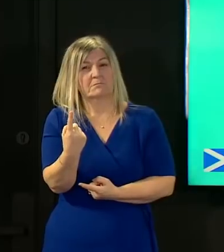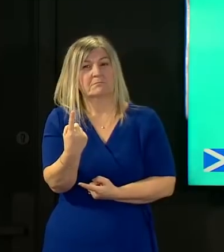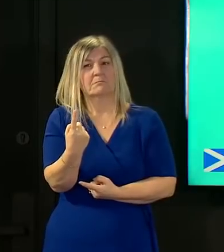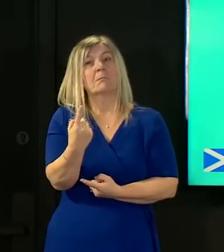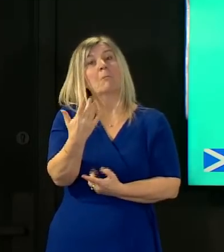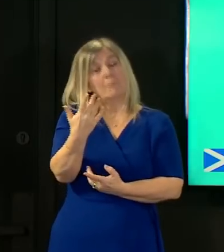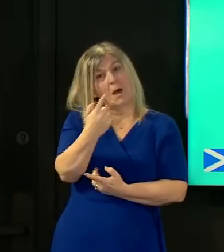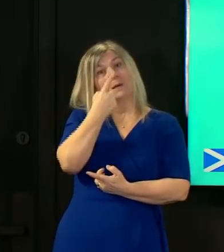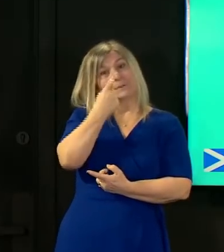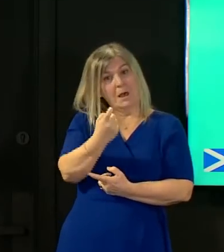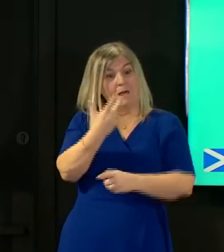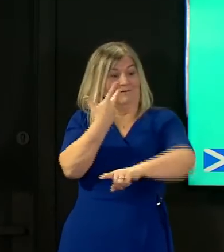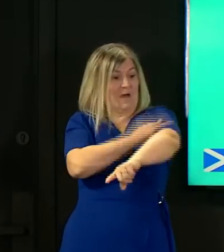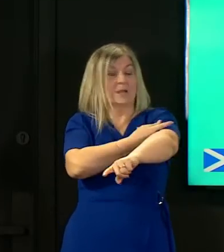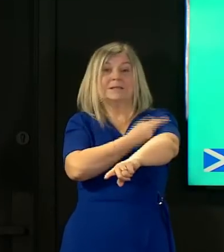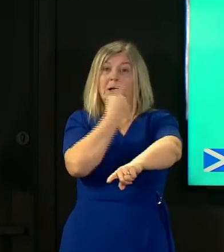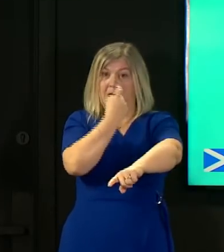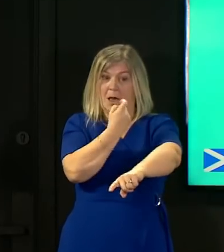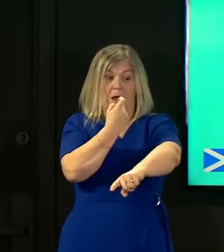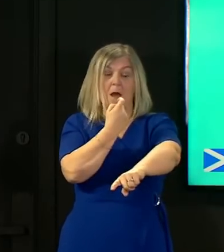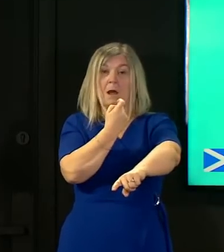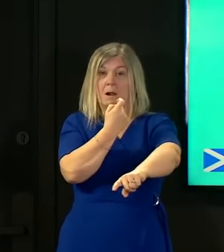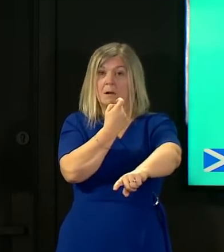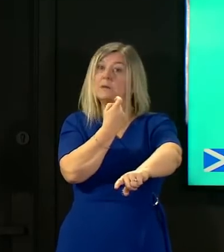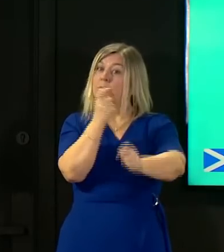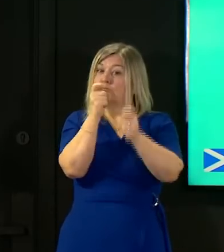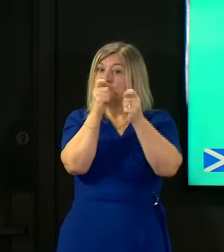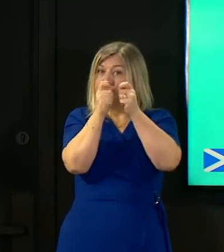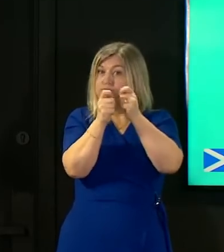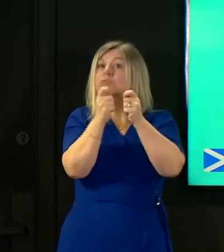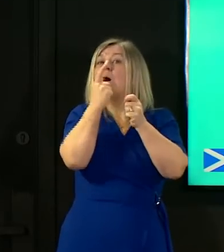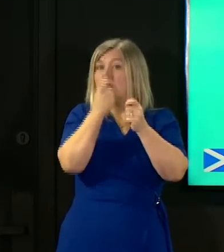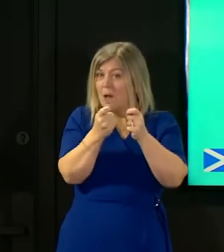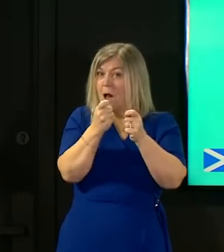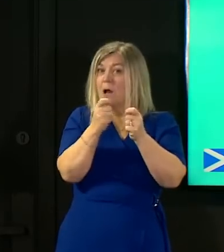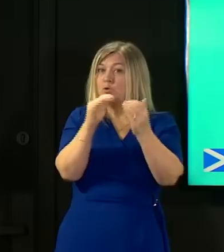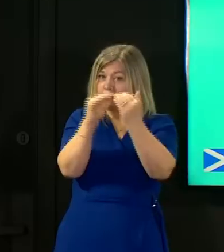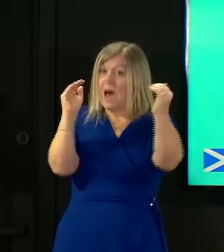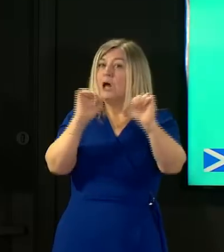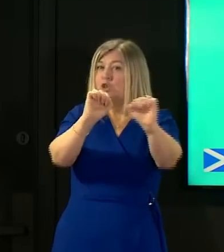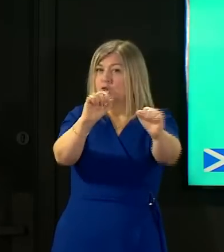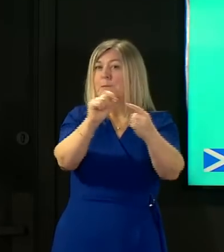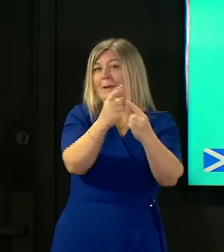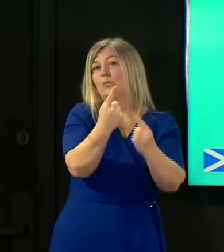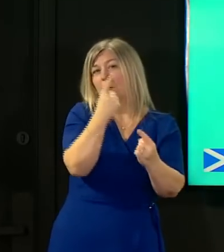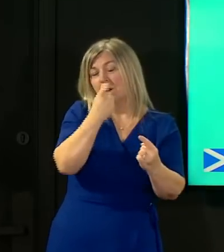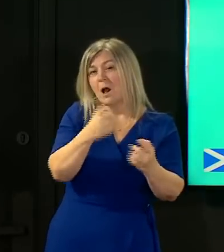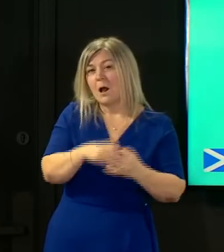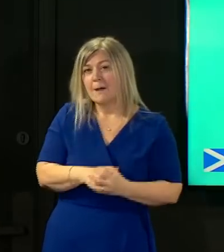adapted to respond to new threats if we remain vigilant to this risk and beyond even that it's